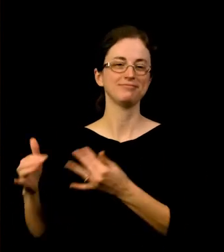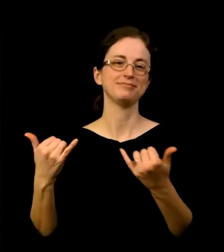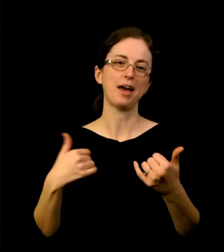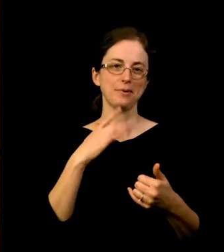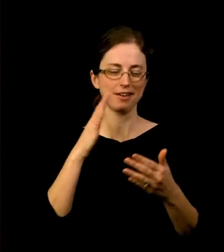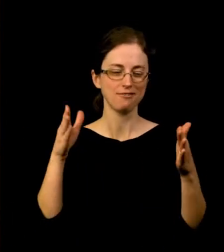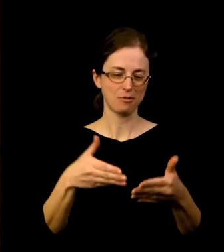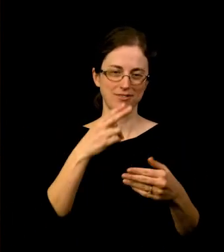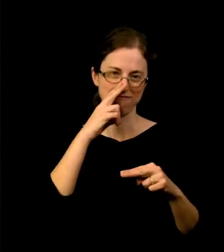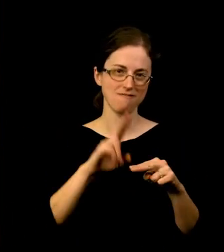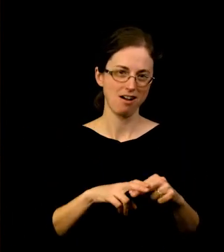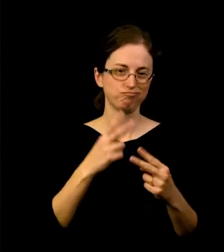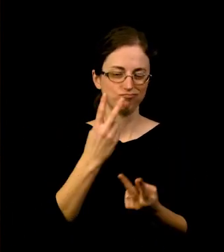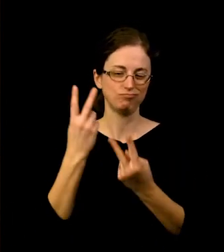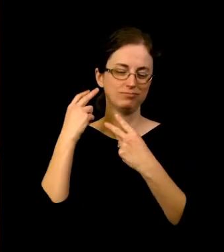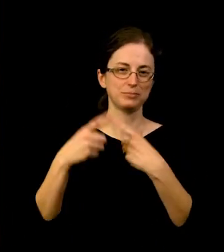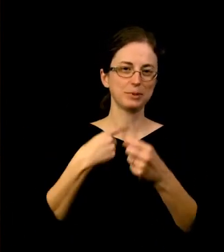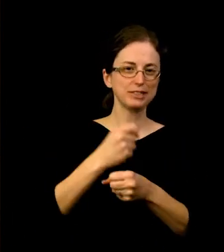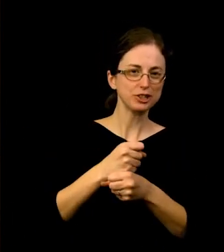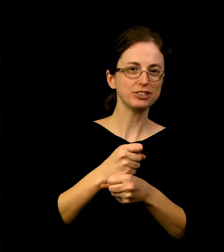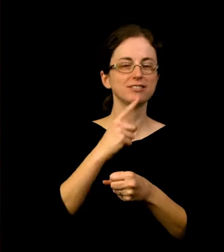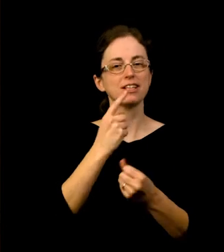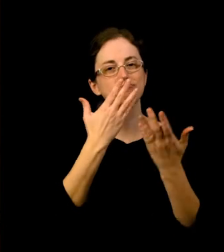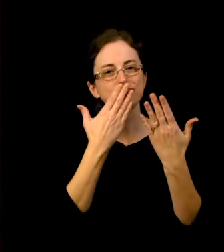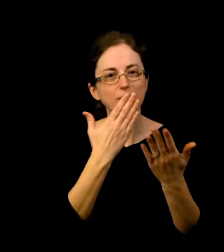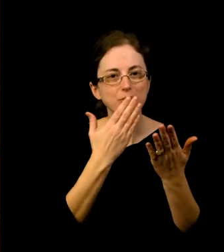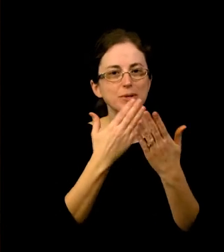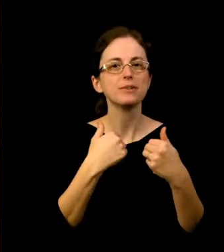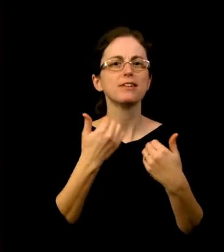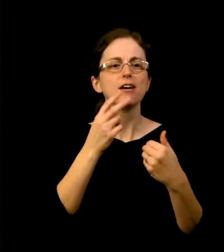Looking back at the year, expressing gratitude, and taking a peek at what’s ahead.